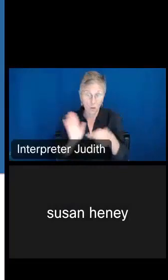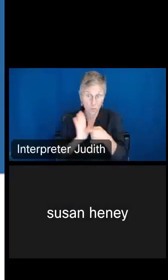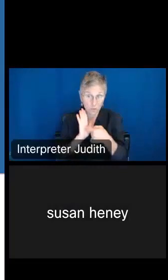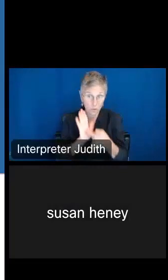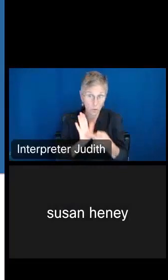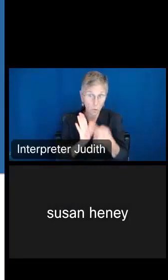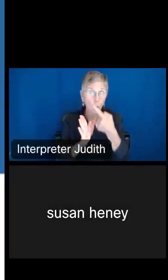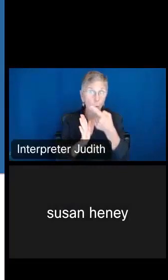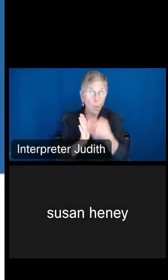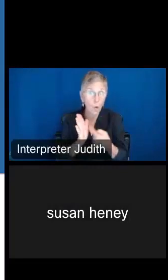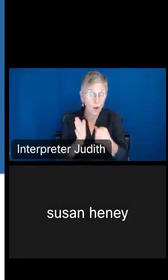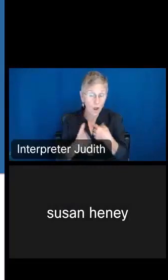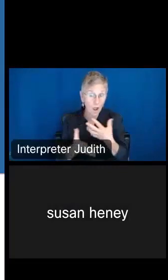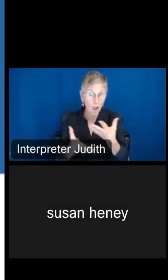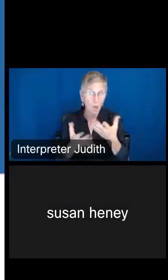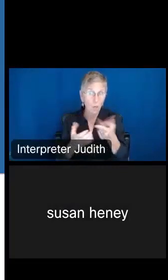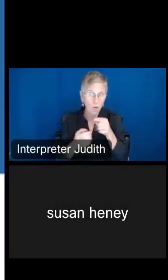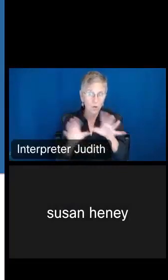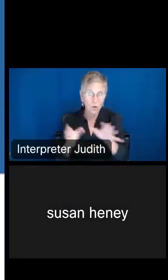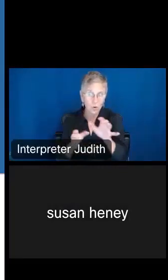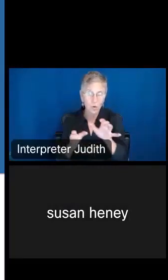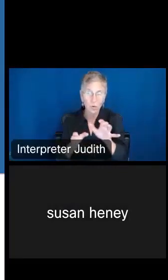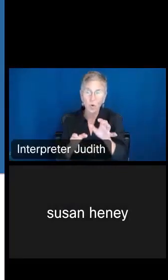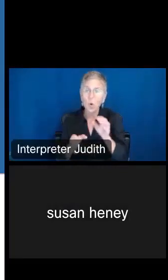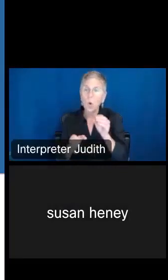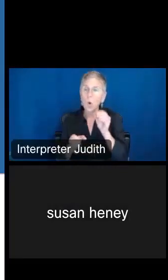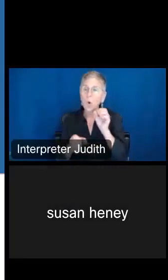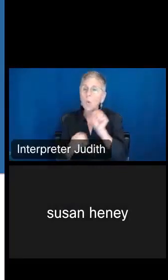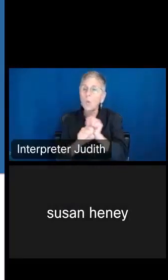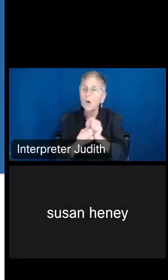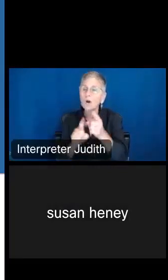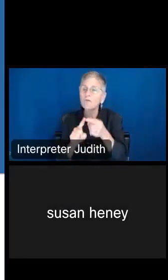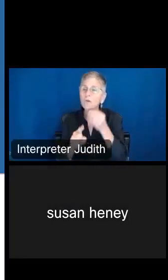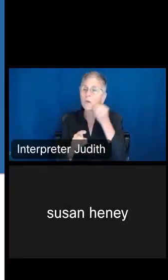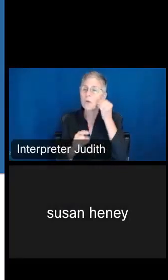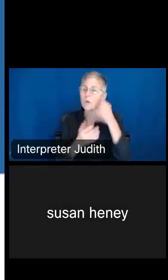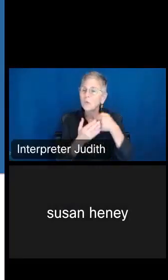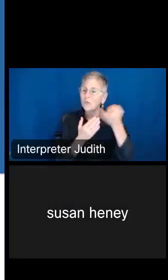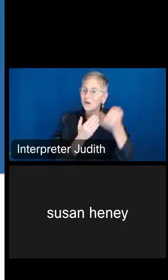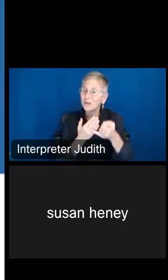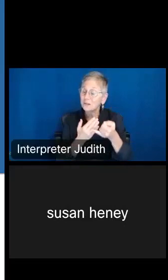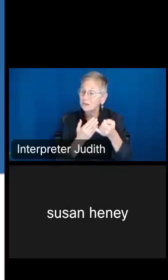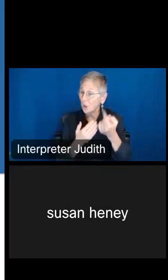would like you to do as a work-at-home project. So this was the table we just made with those